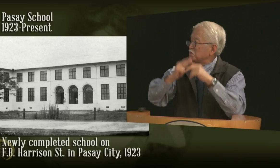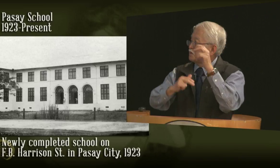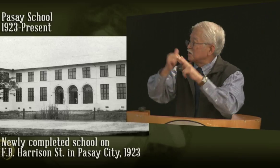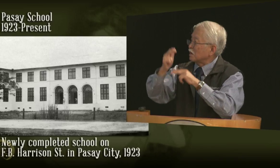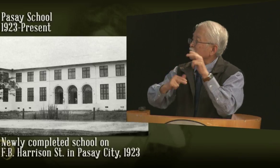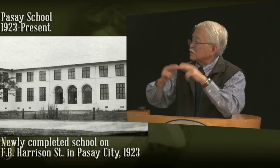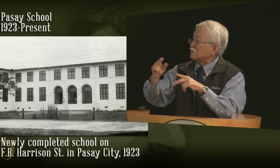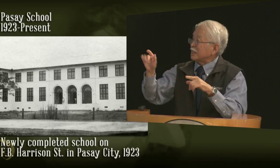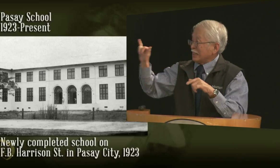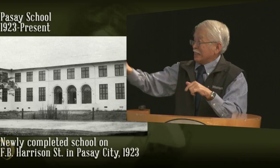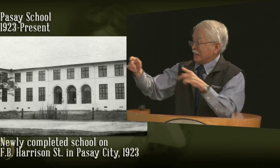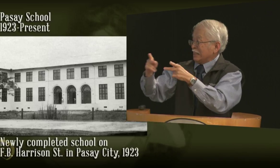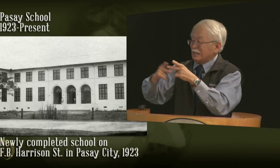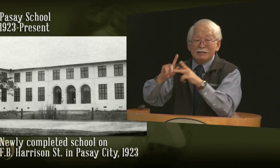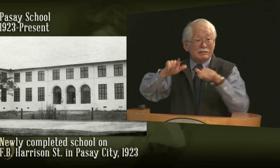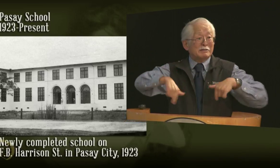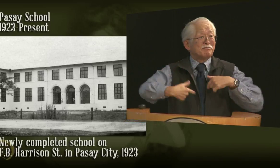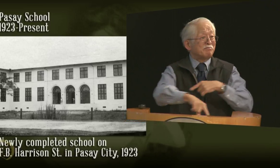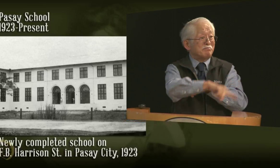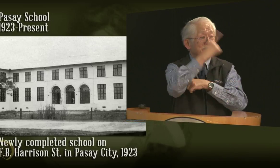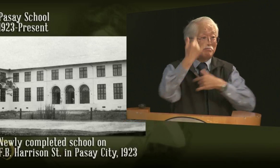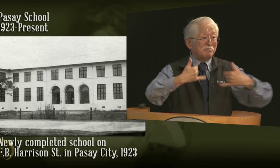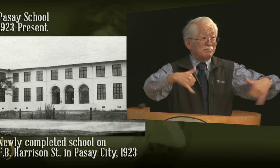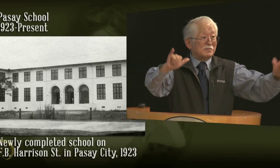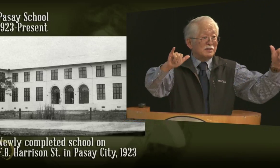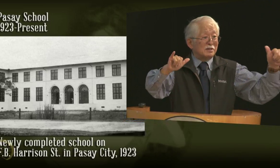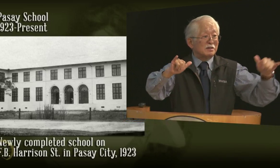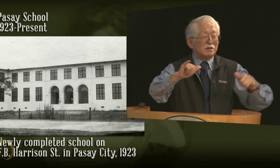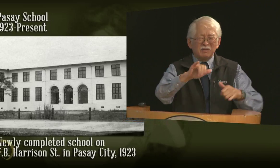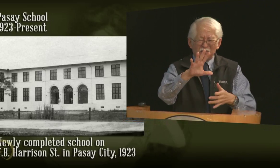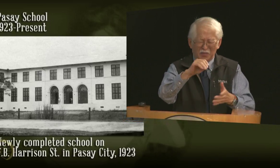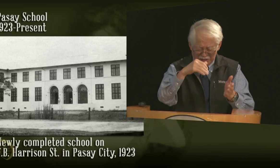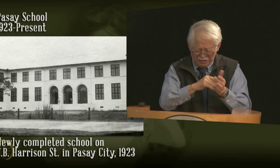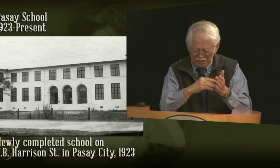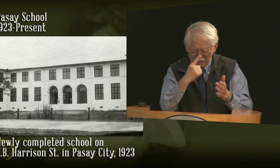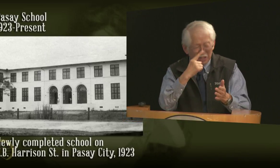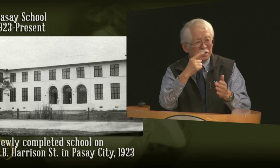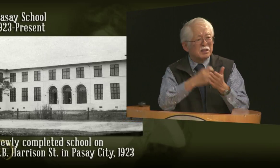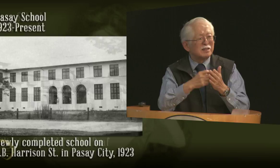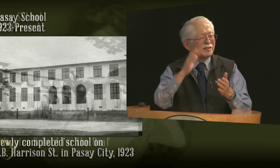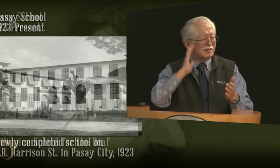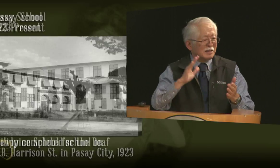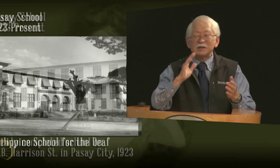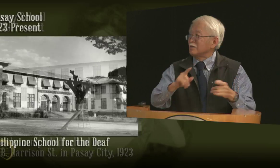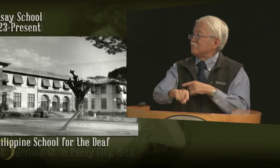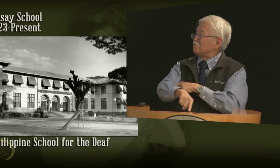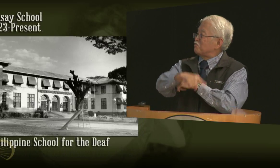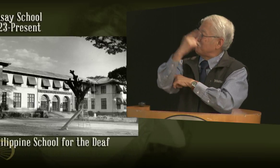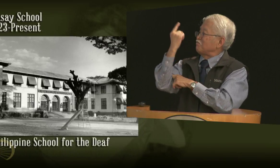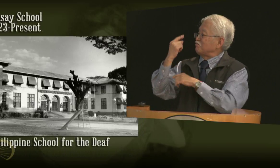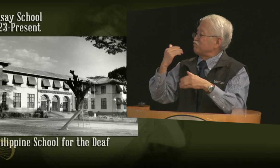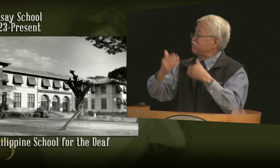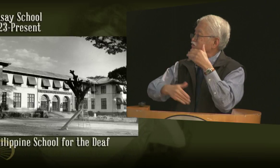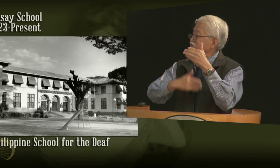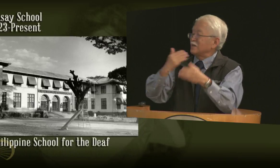Uh, I think it was about, I believe it was fifty thousand dollars I think for them to construct the school